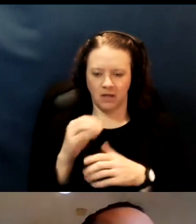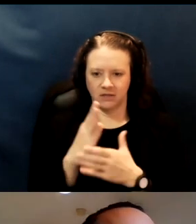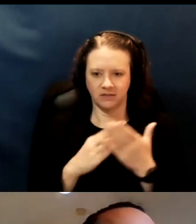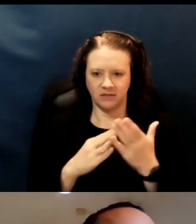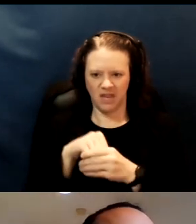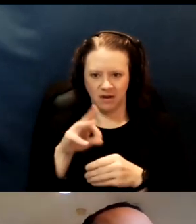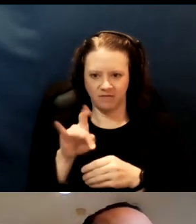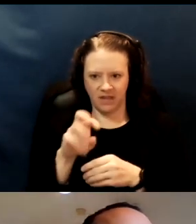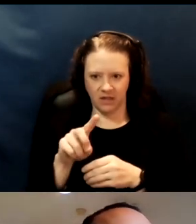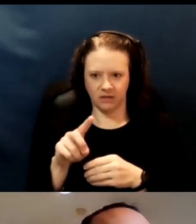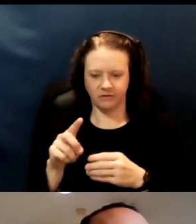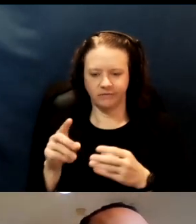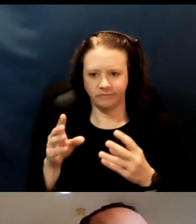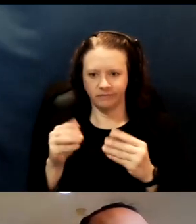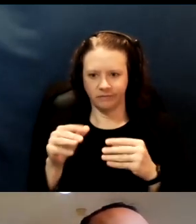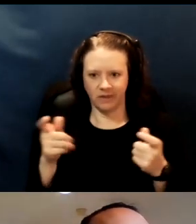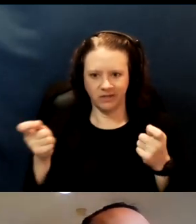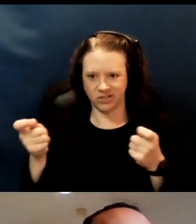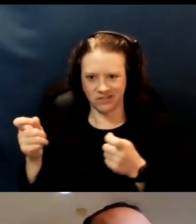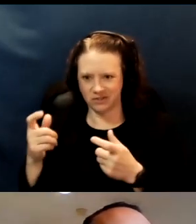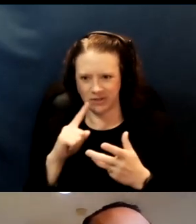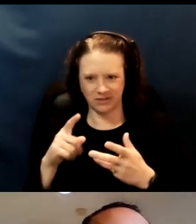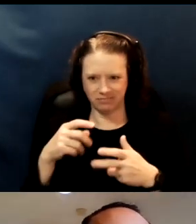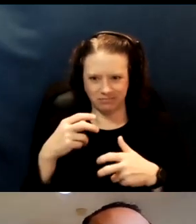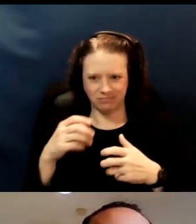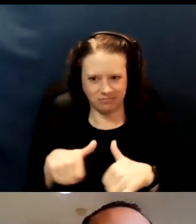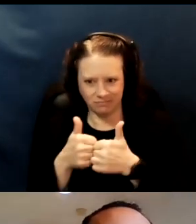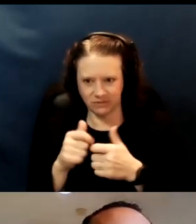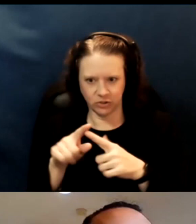So, we would definitely start with either J&J or Moderna.